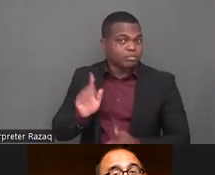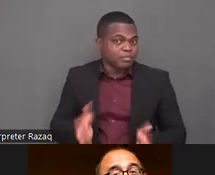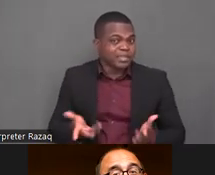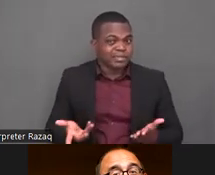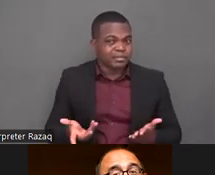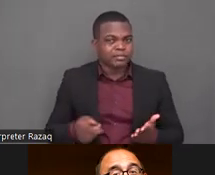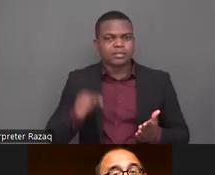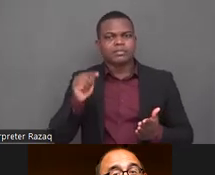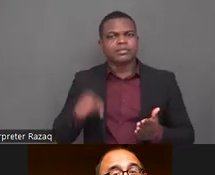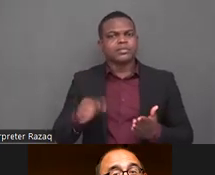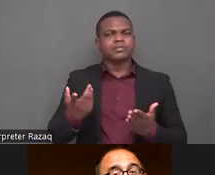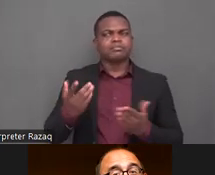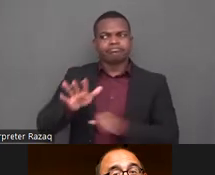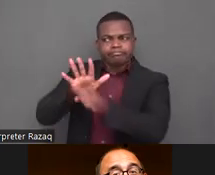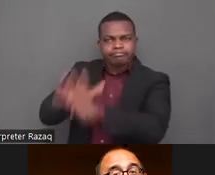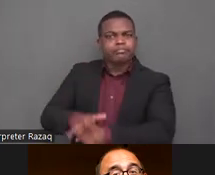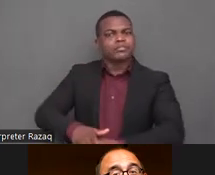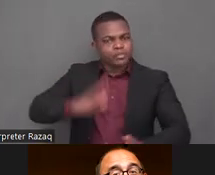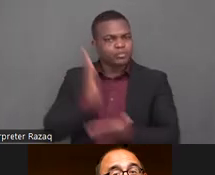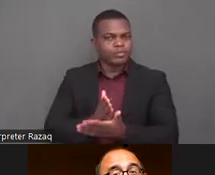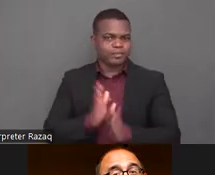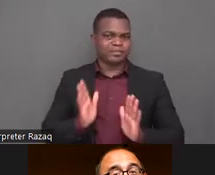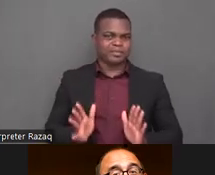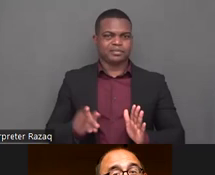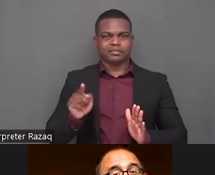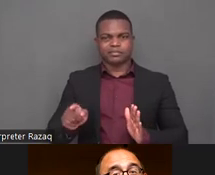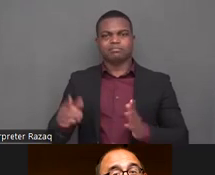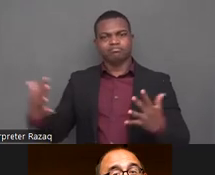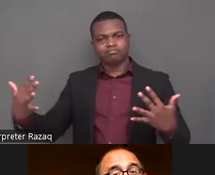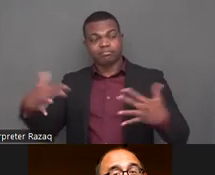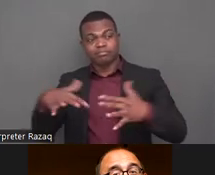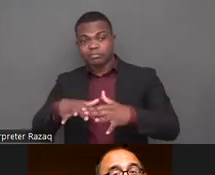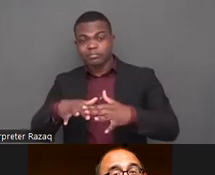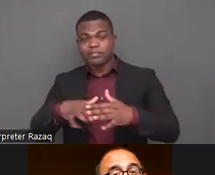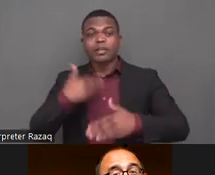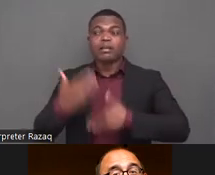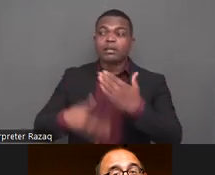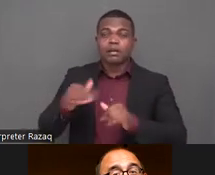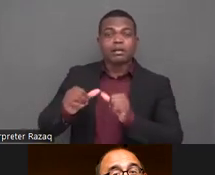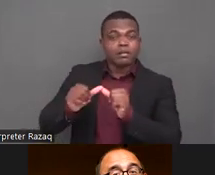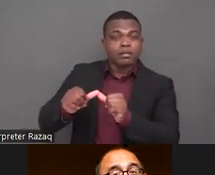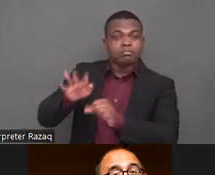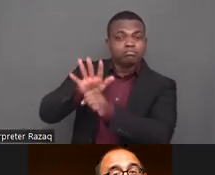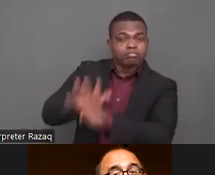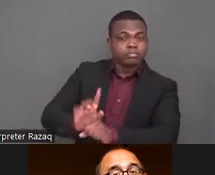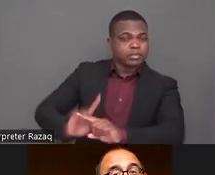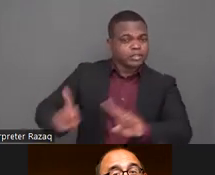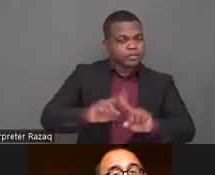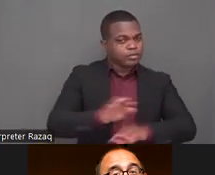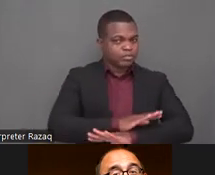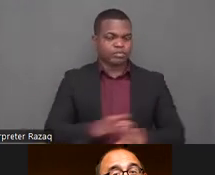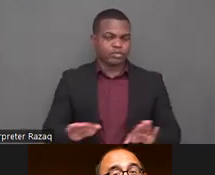negotiated by negotiated with survivors among other things guarantees of non-repetition are